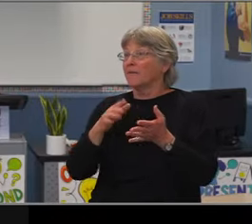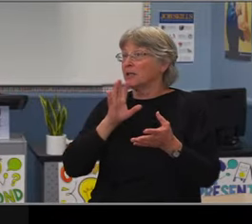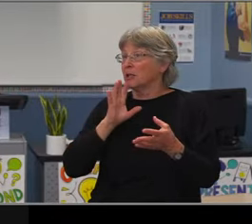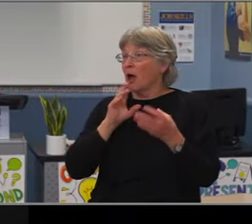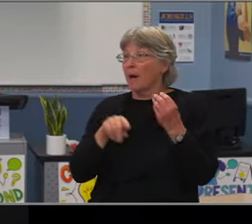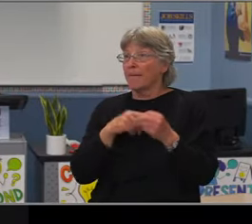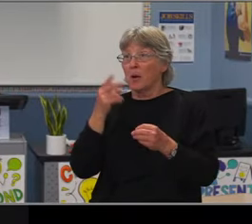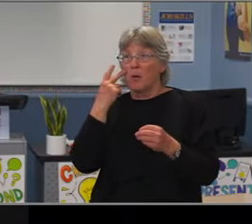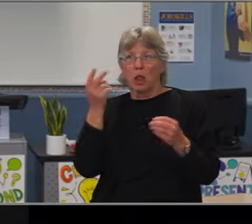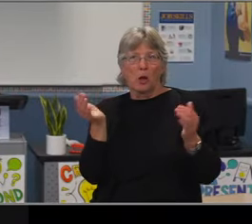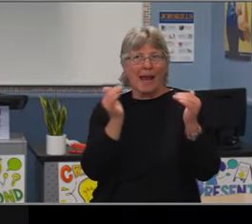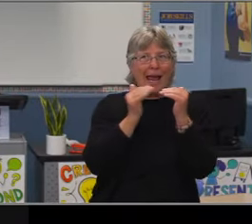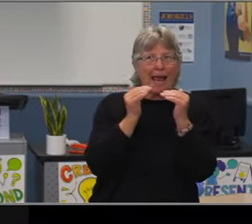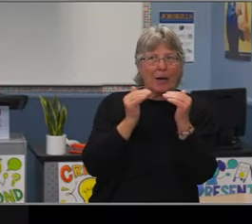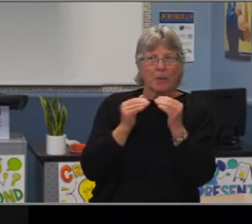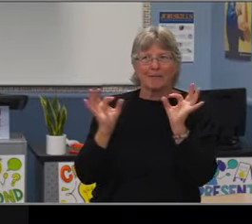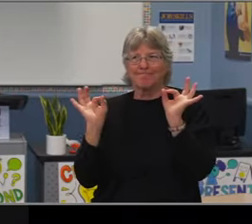based on attendance you'll see that